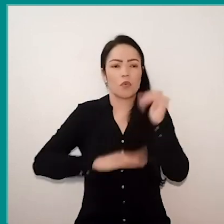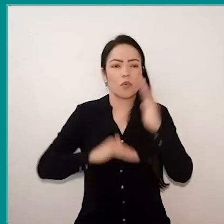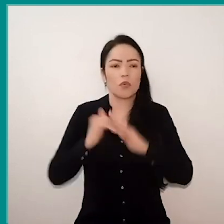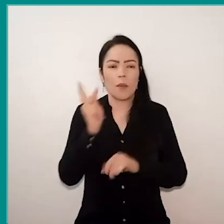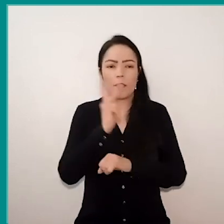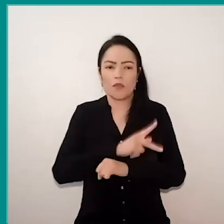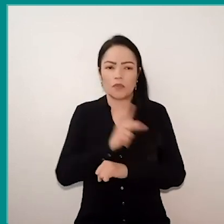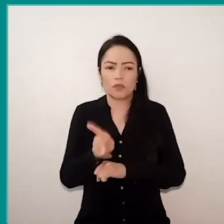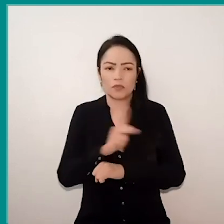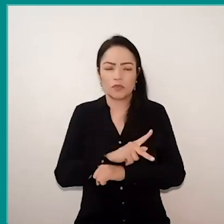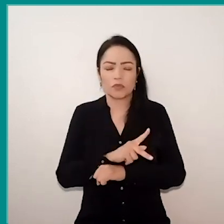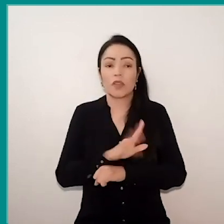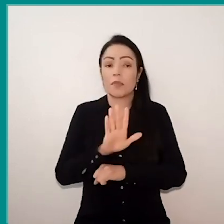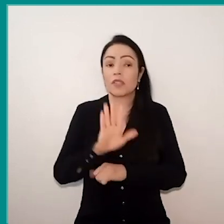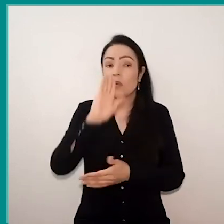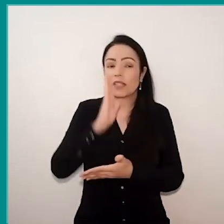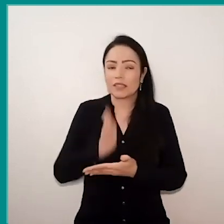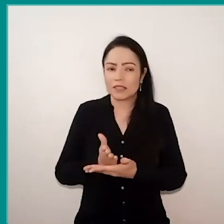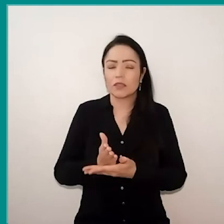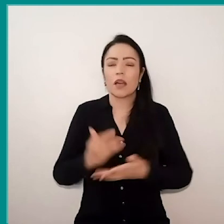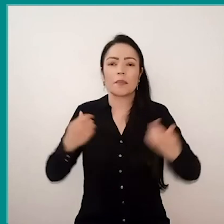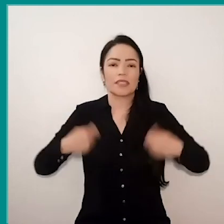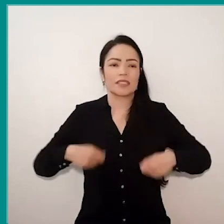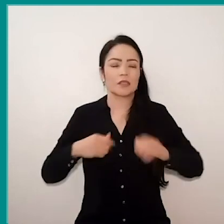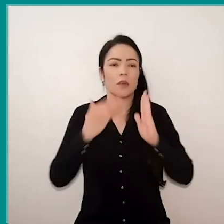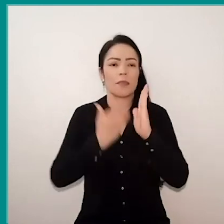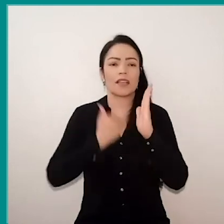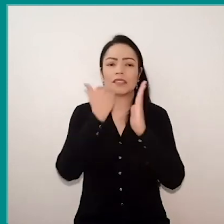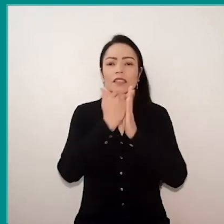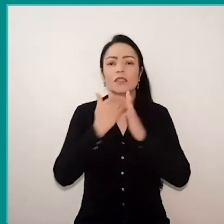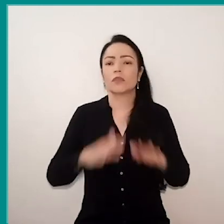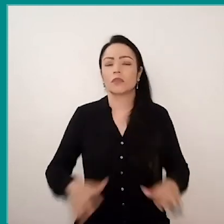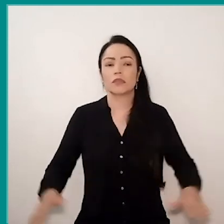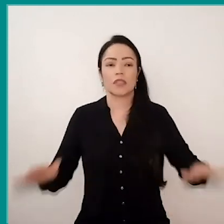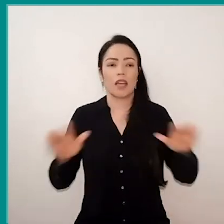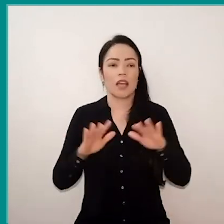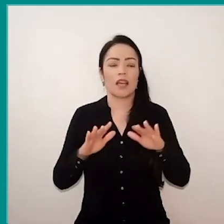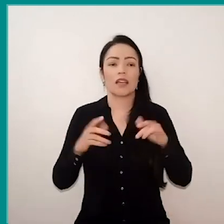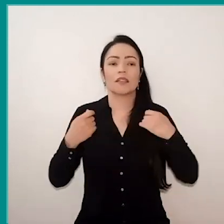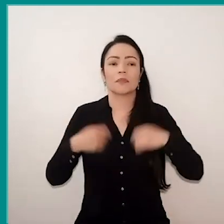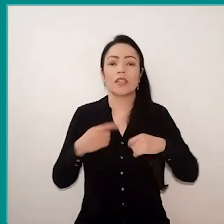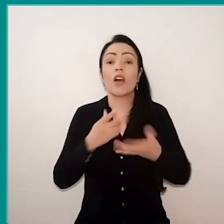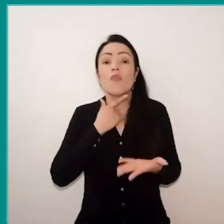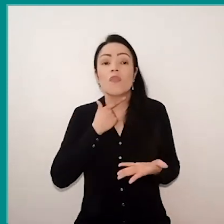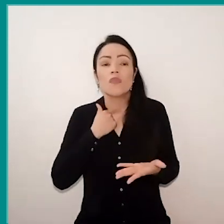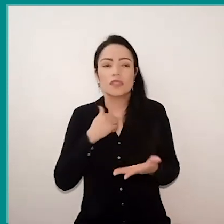But I still believe that, more than all that, it takes the will and the belief in change.